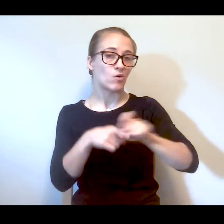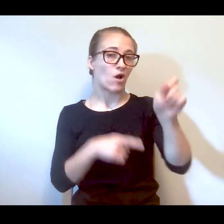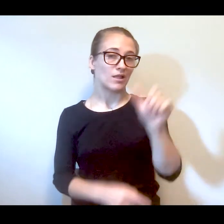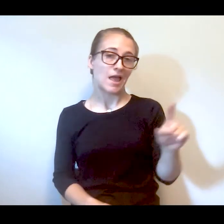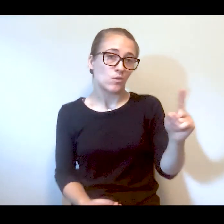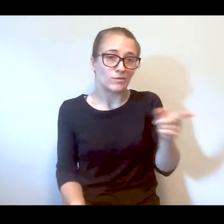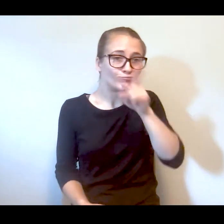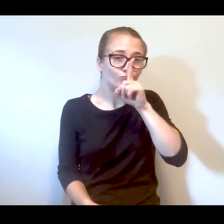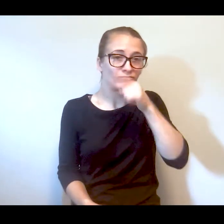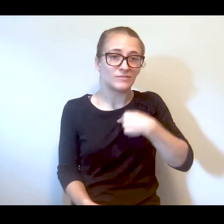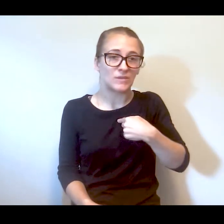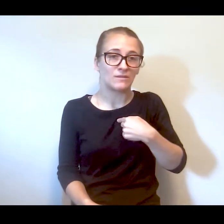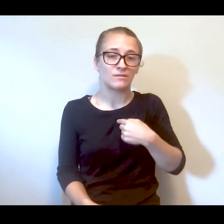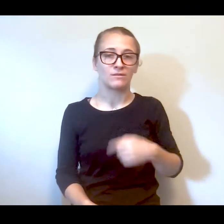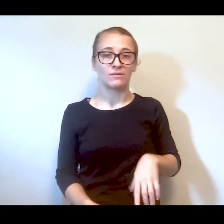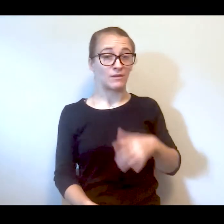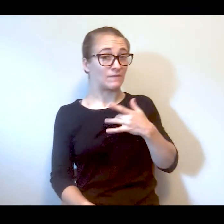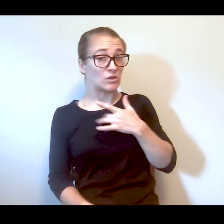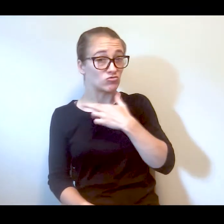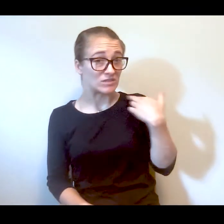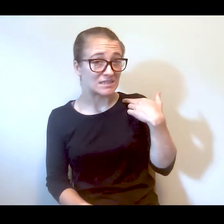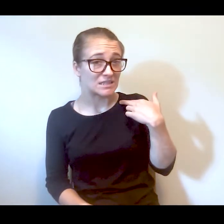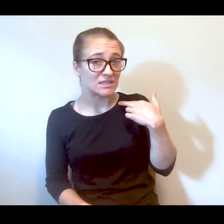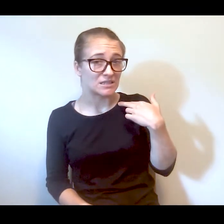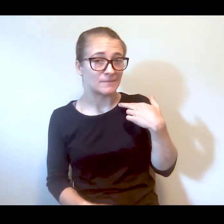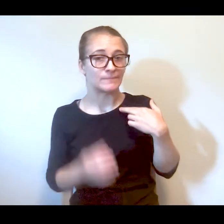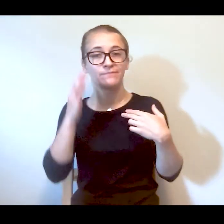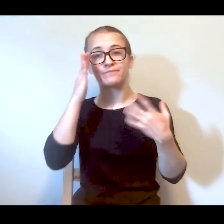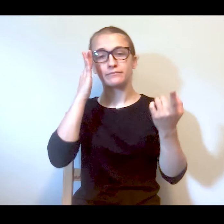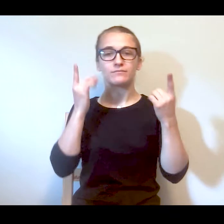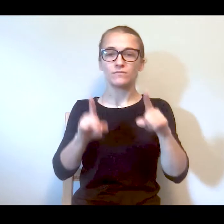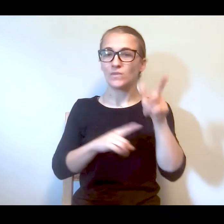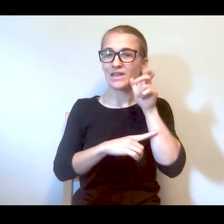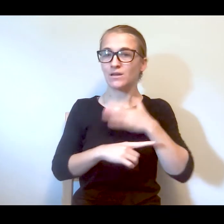anyone. Because it feels too risky for you.